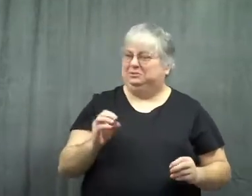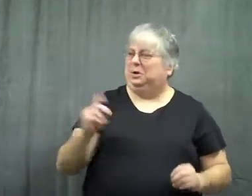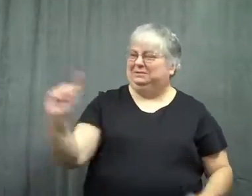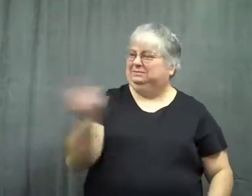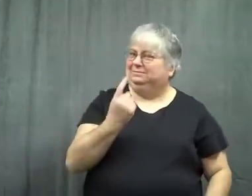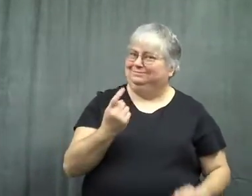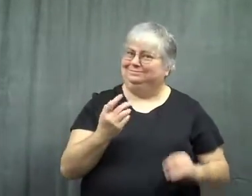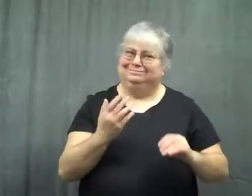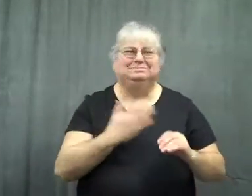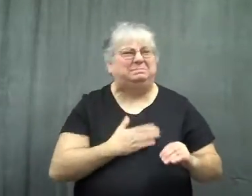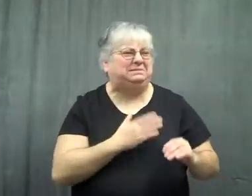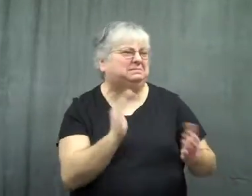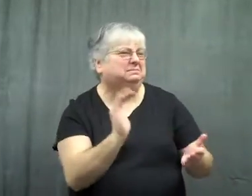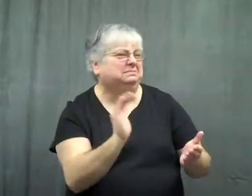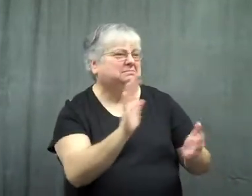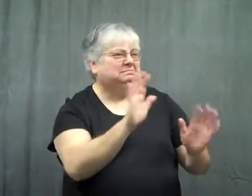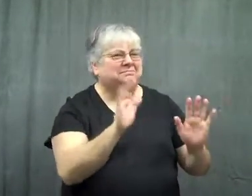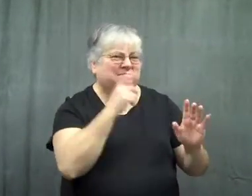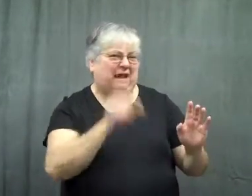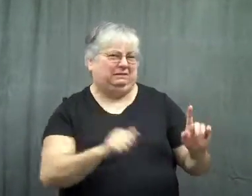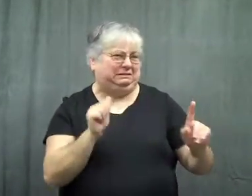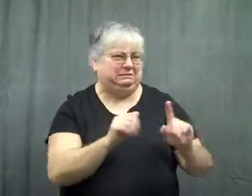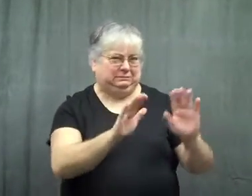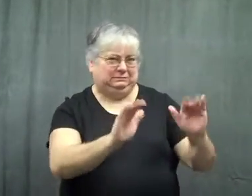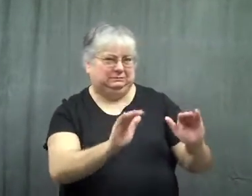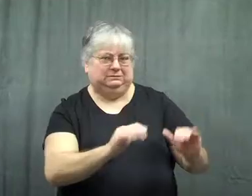They came up to me and asked me not to score so high, to tone it down.